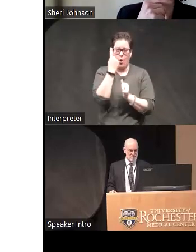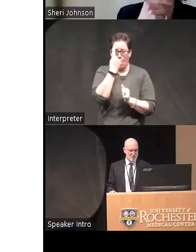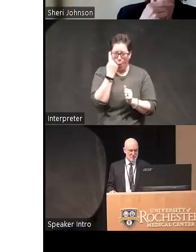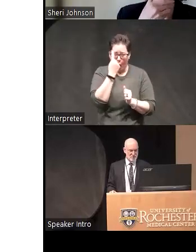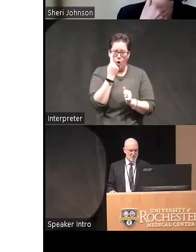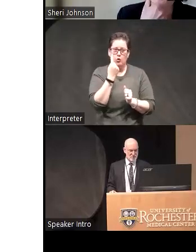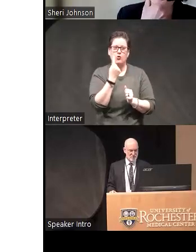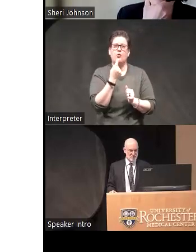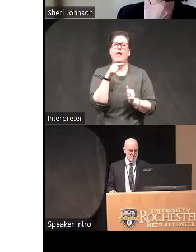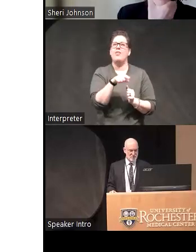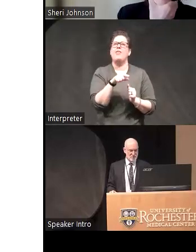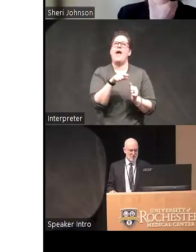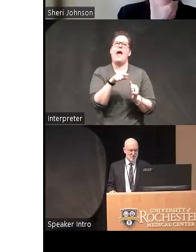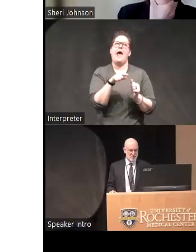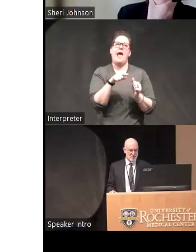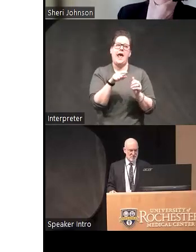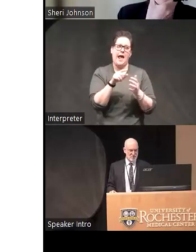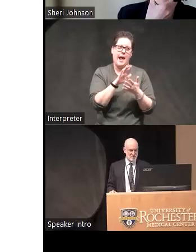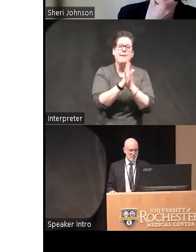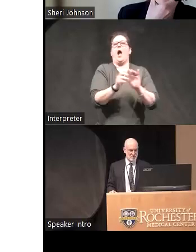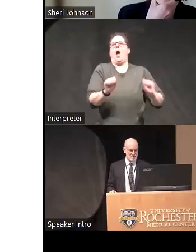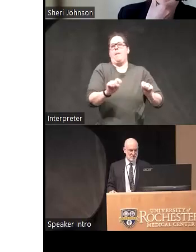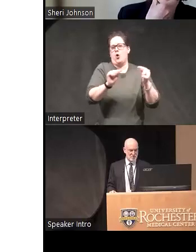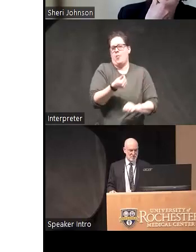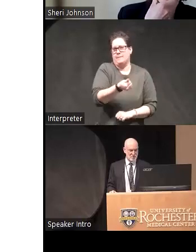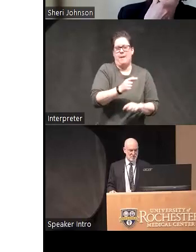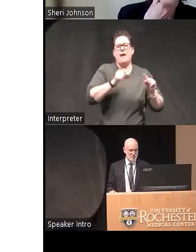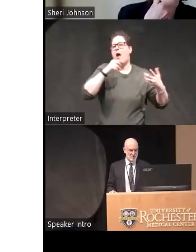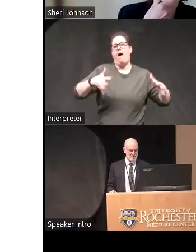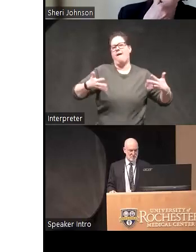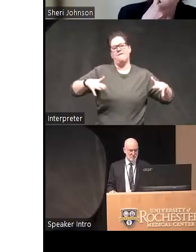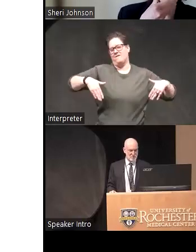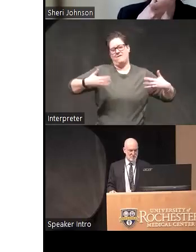um capacity for harm but I don't have those analyzes done yet um so if you write me